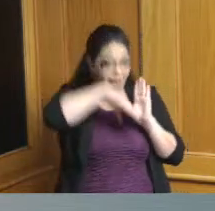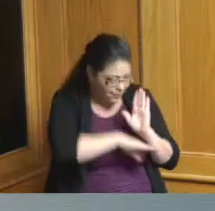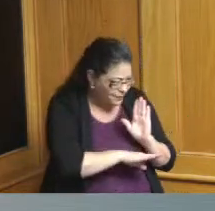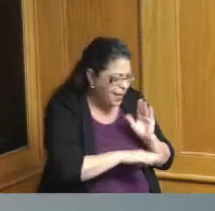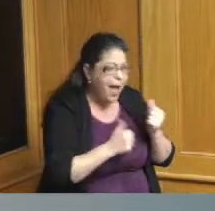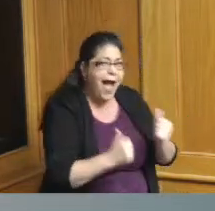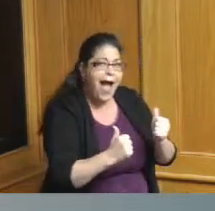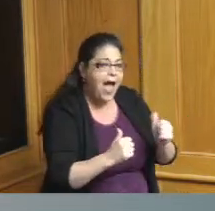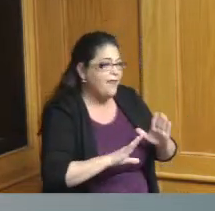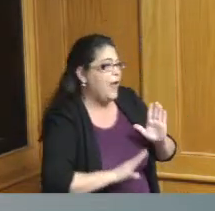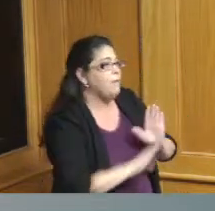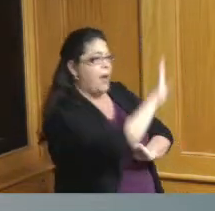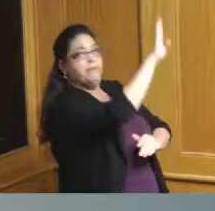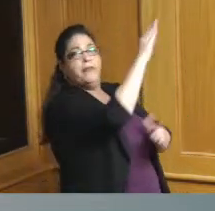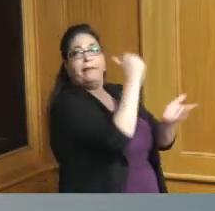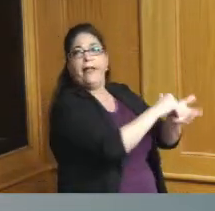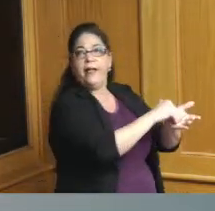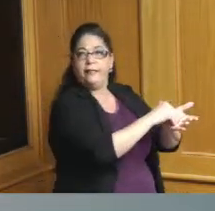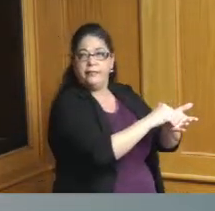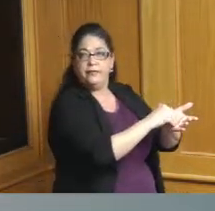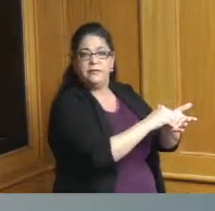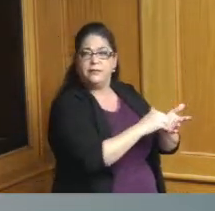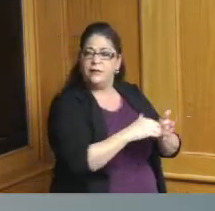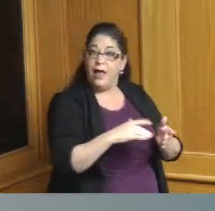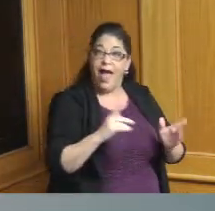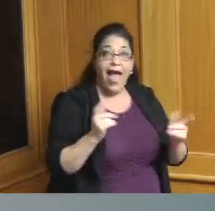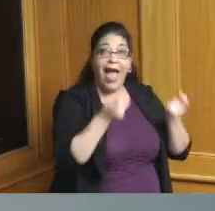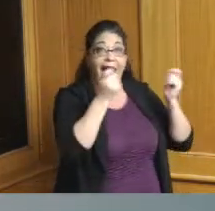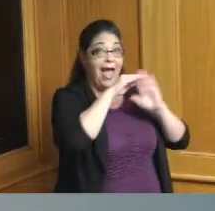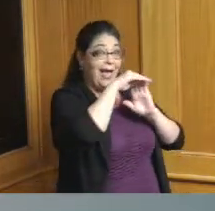no need to celebrate yet but certainly things are heading in the right direction